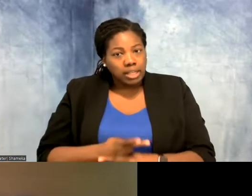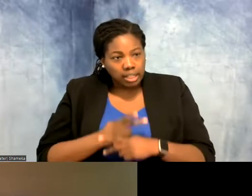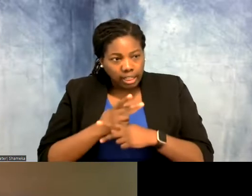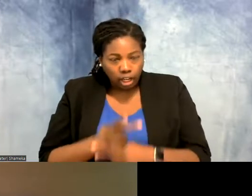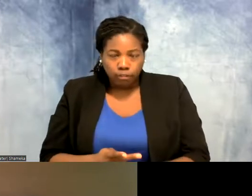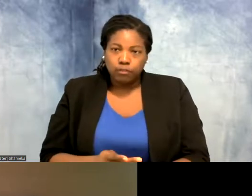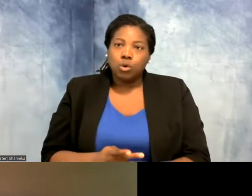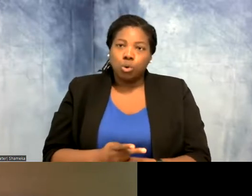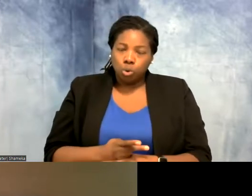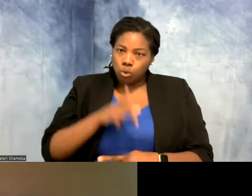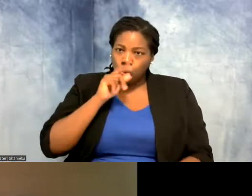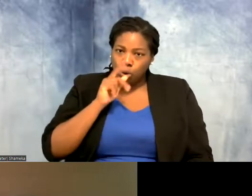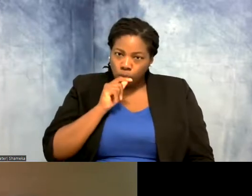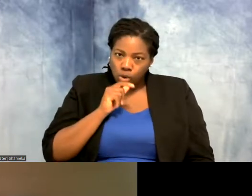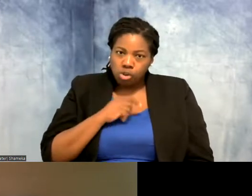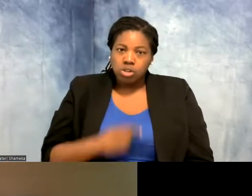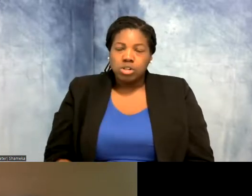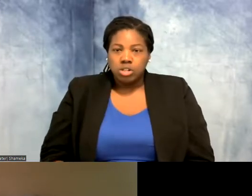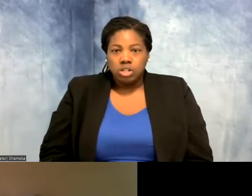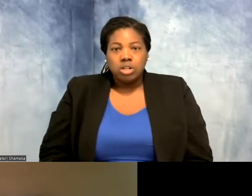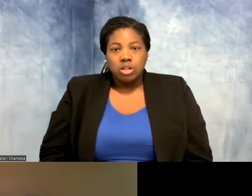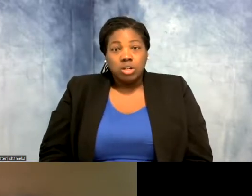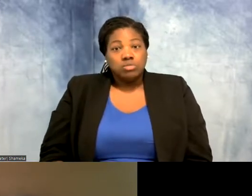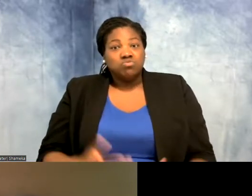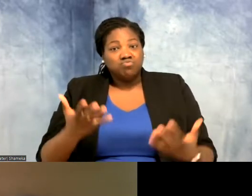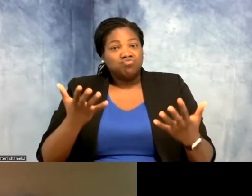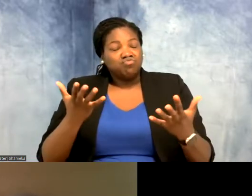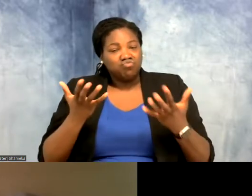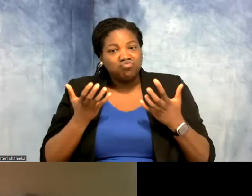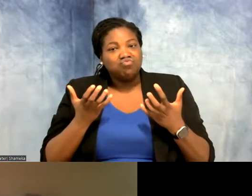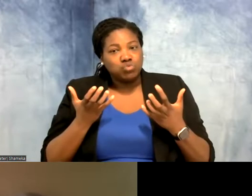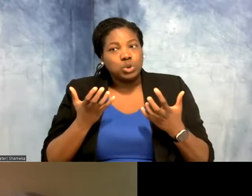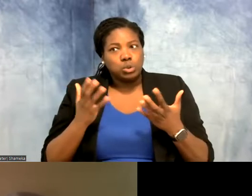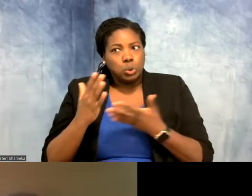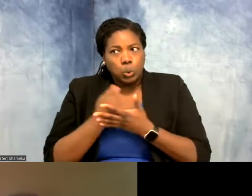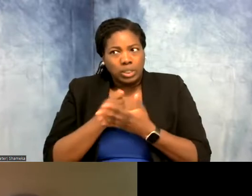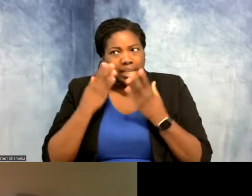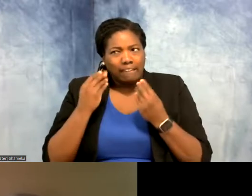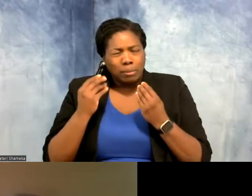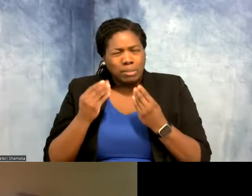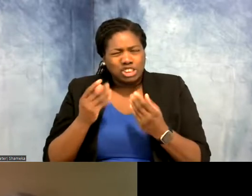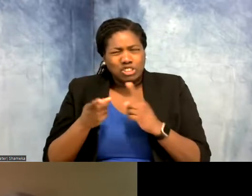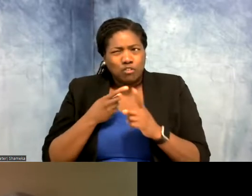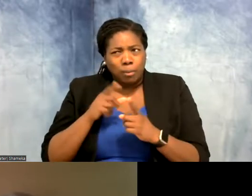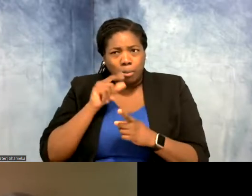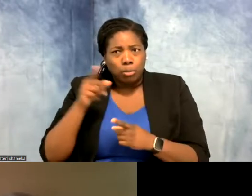with the birds. You really want to get as much information as you can from the bird so that